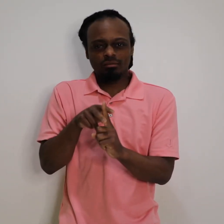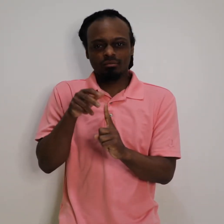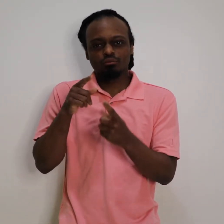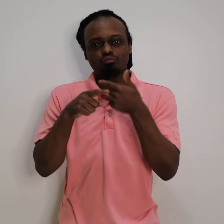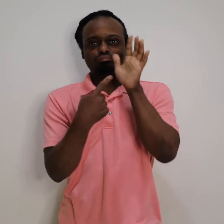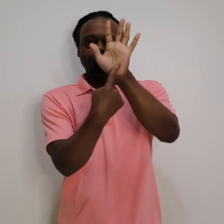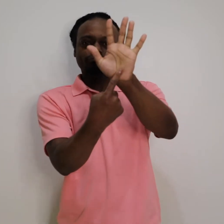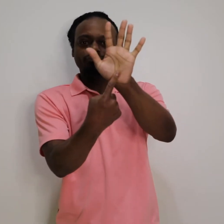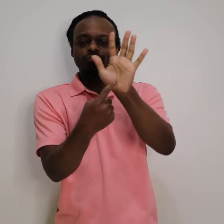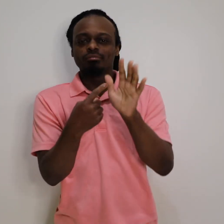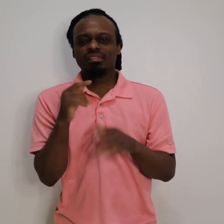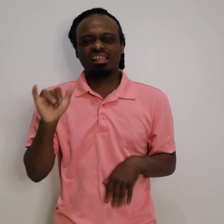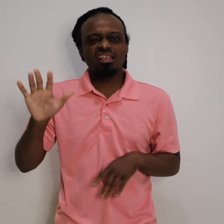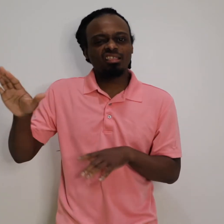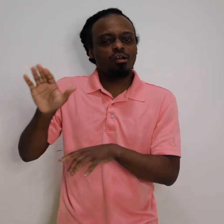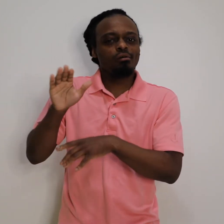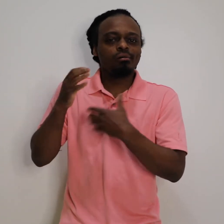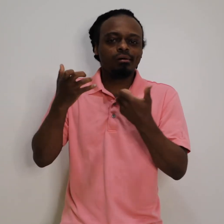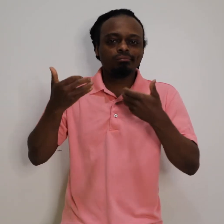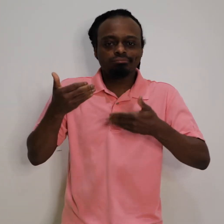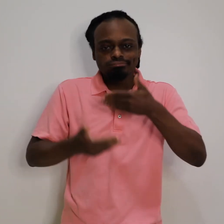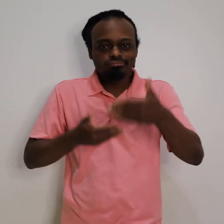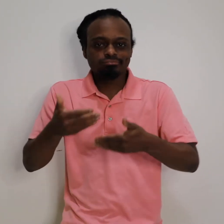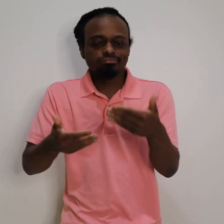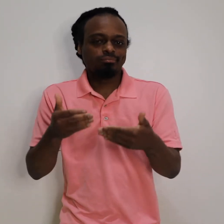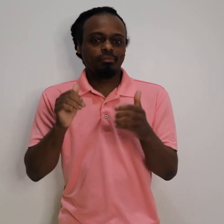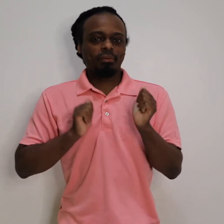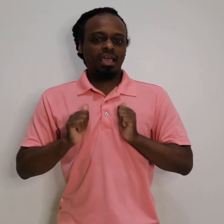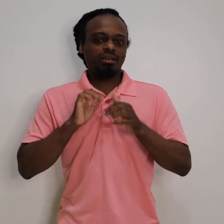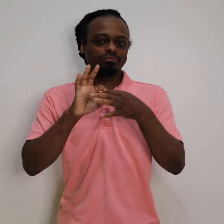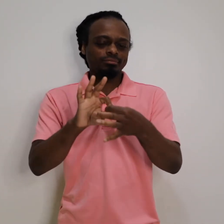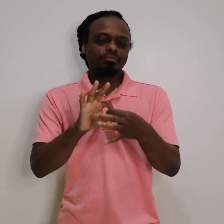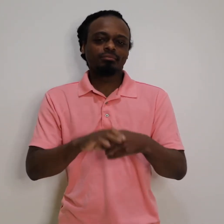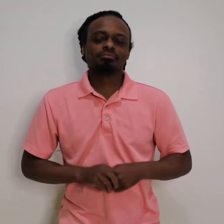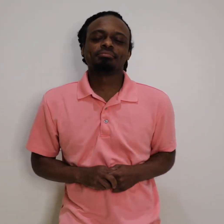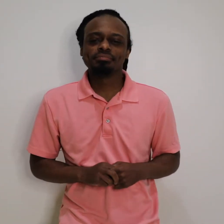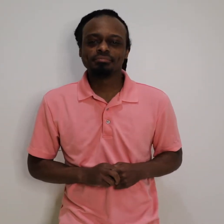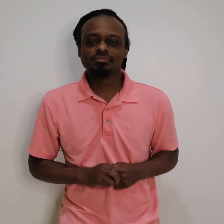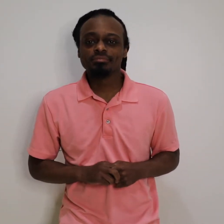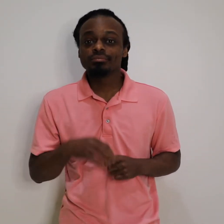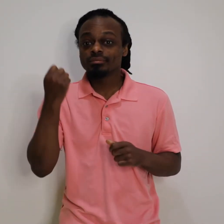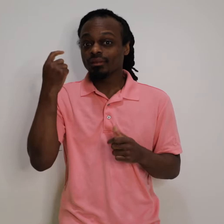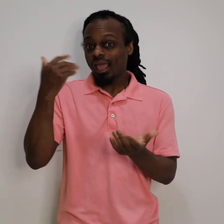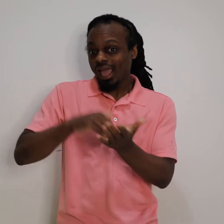So that’s the play in a nutshell.